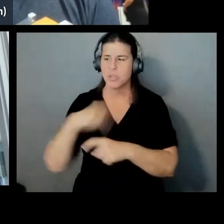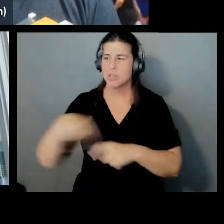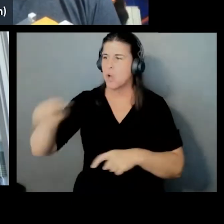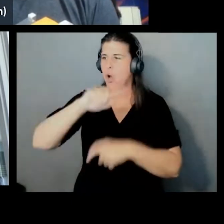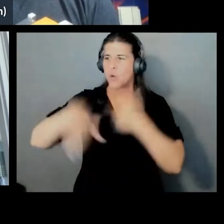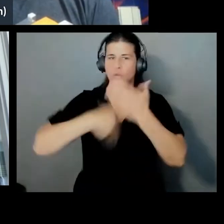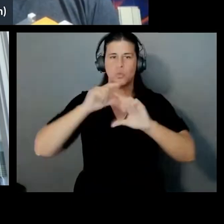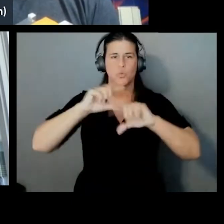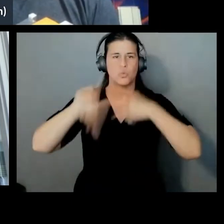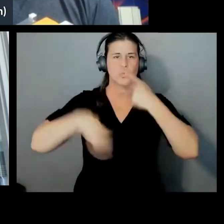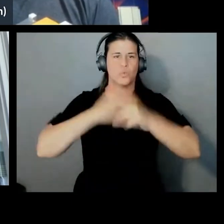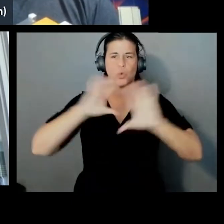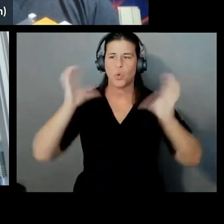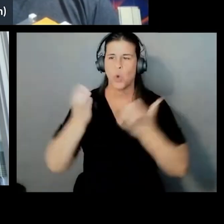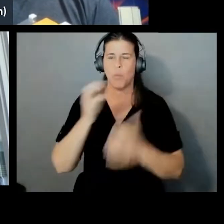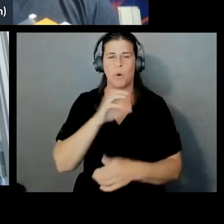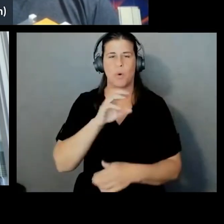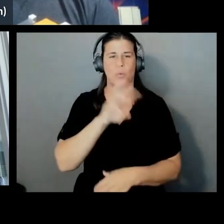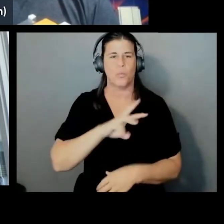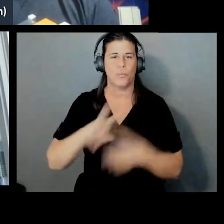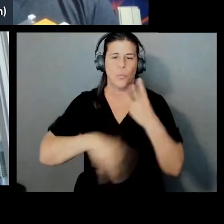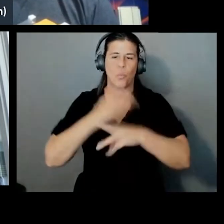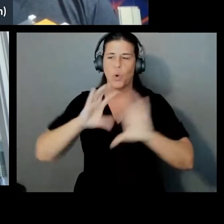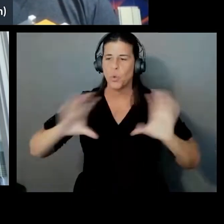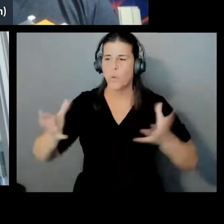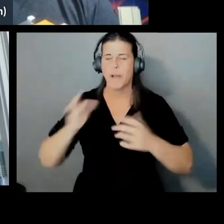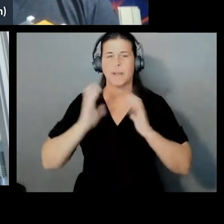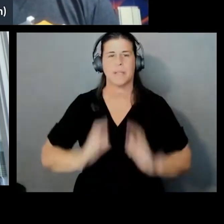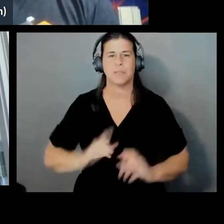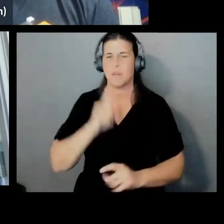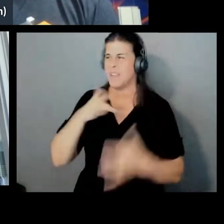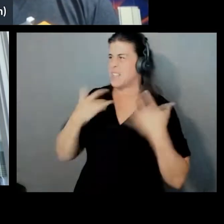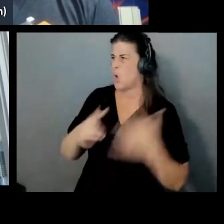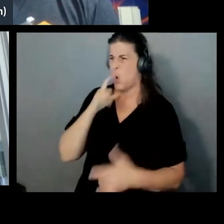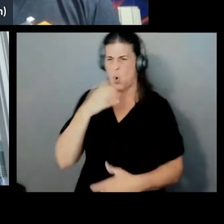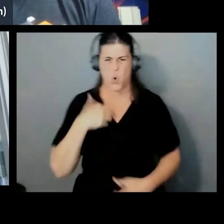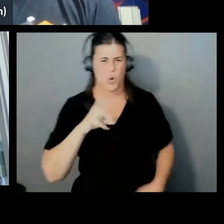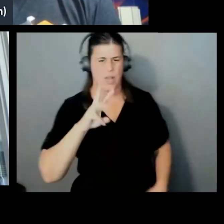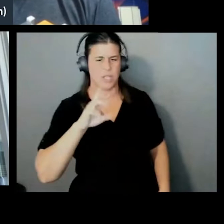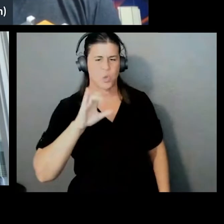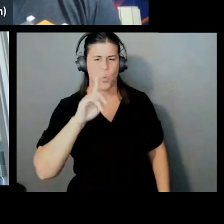That's super exciting. So Joel, just give us an idea, who is Wickr for? It's a great question.